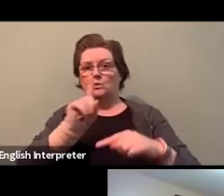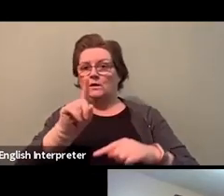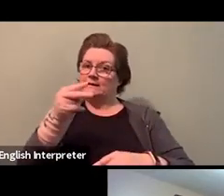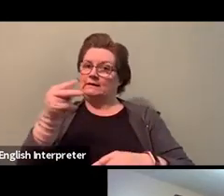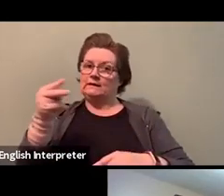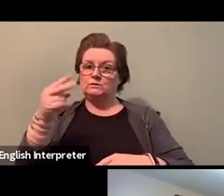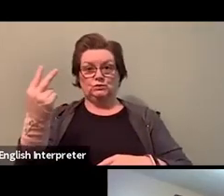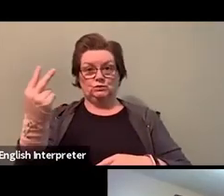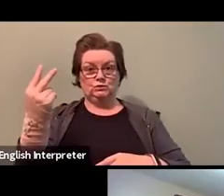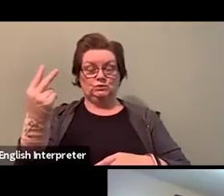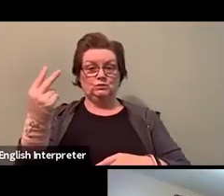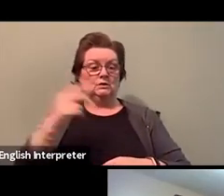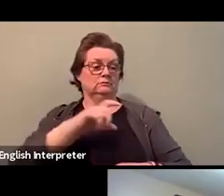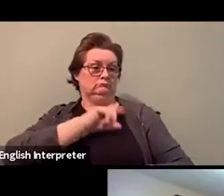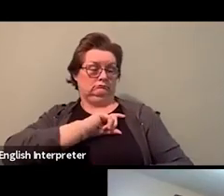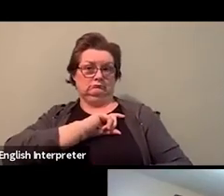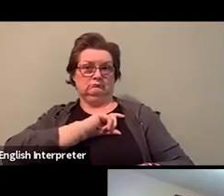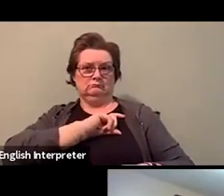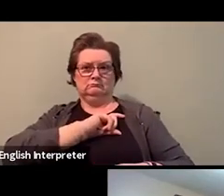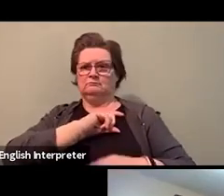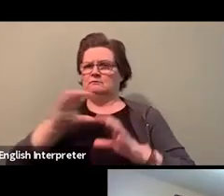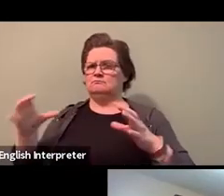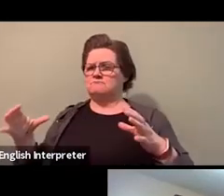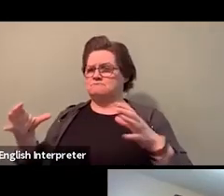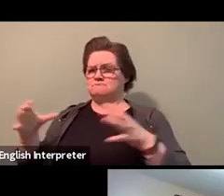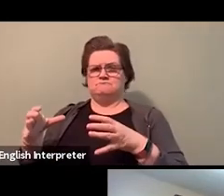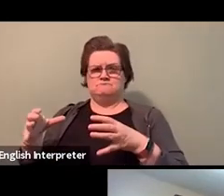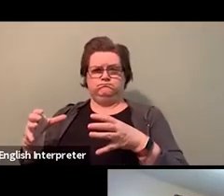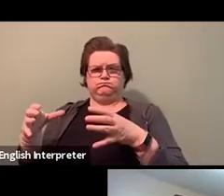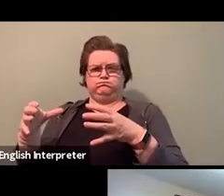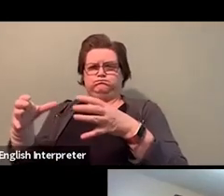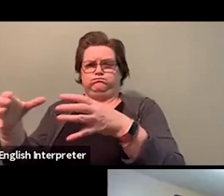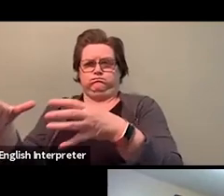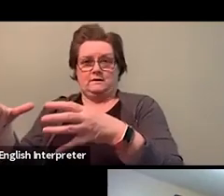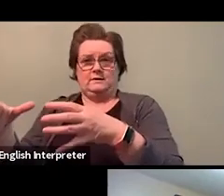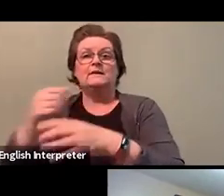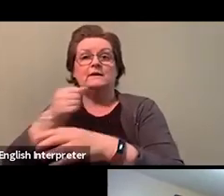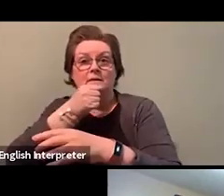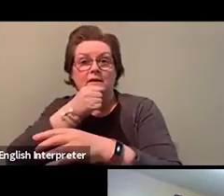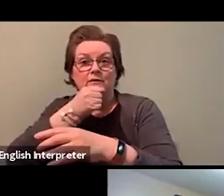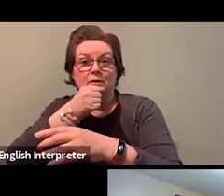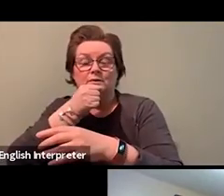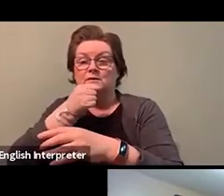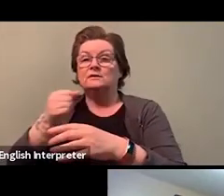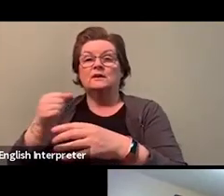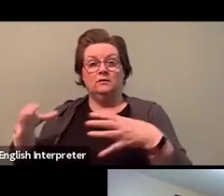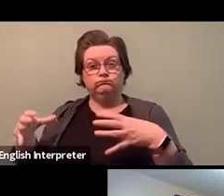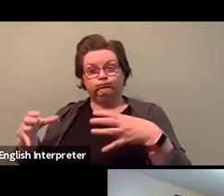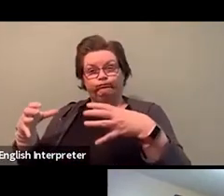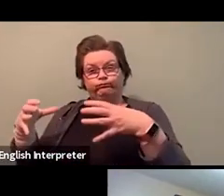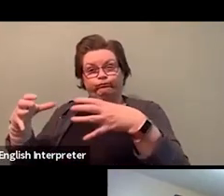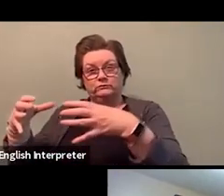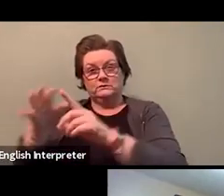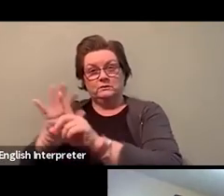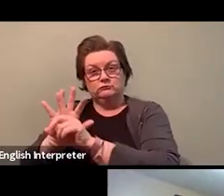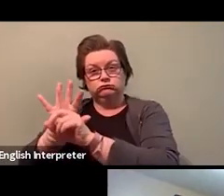and demanded for us a seat at the table. And when they were not acknowledged,